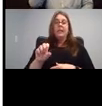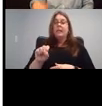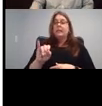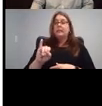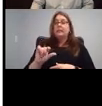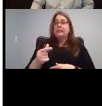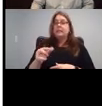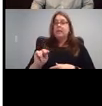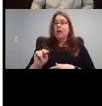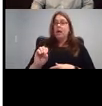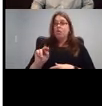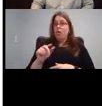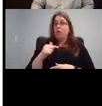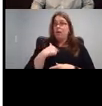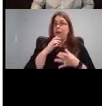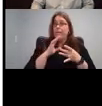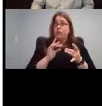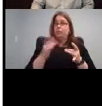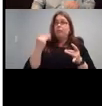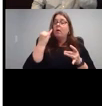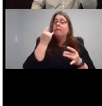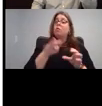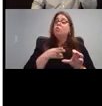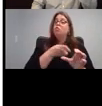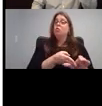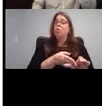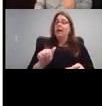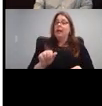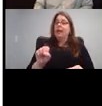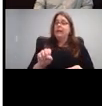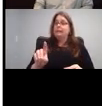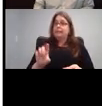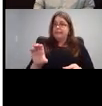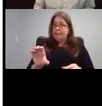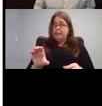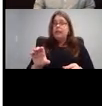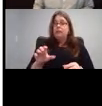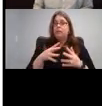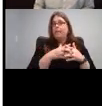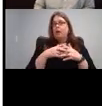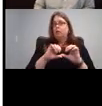If you if you join the American Society for deaf children as cc which